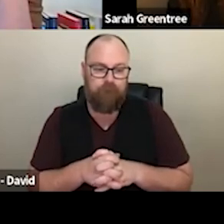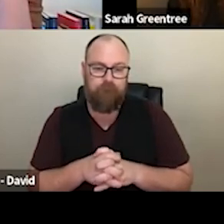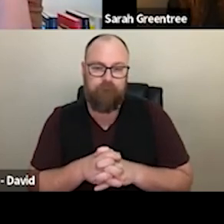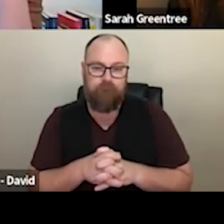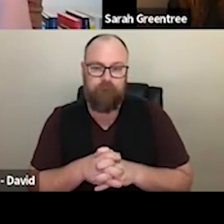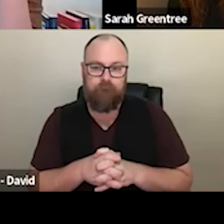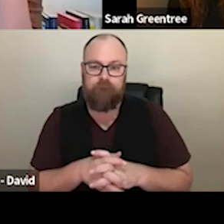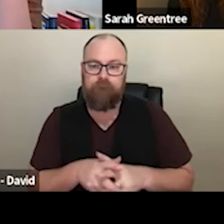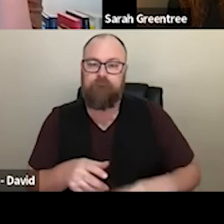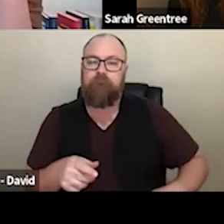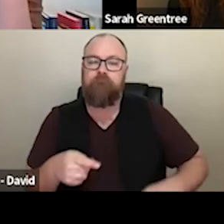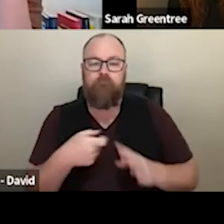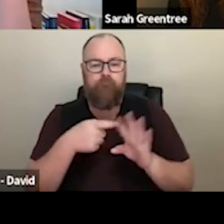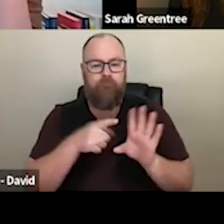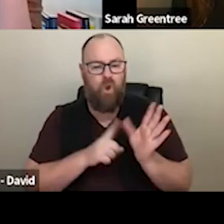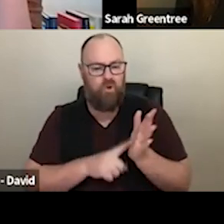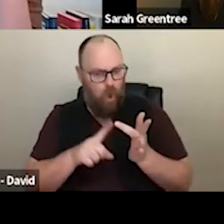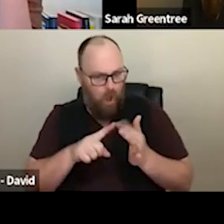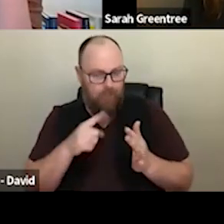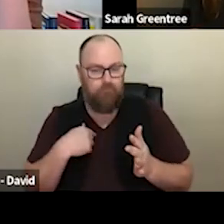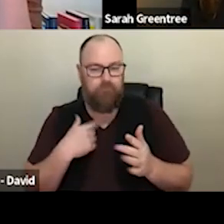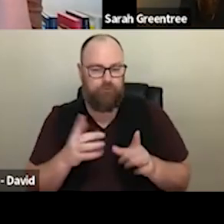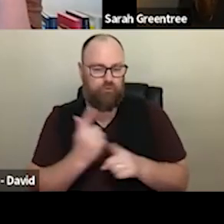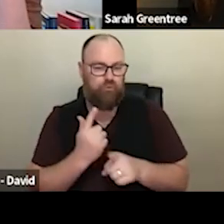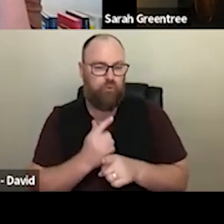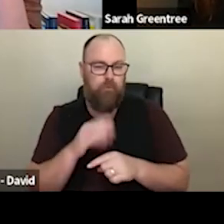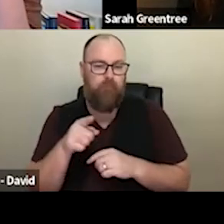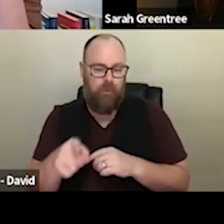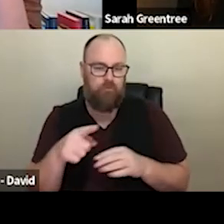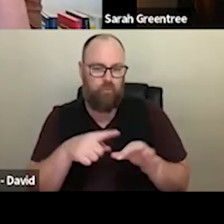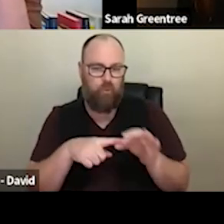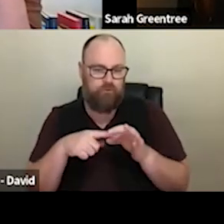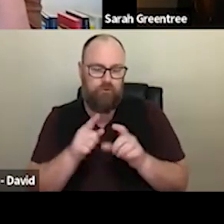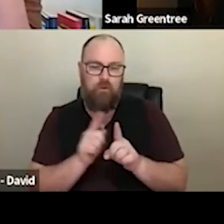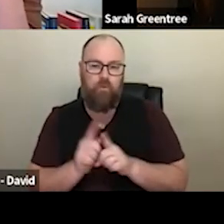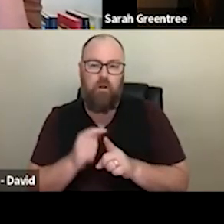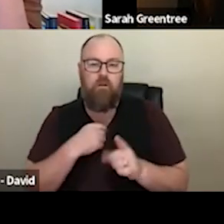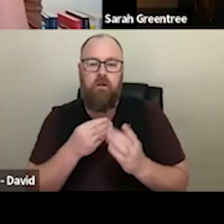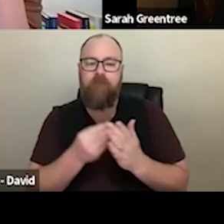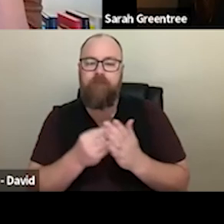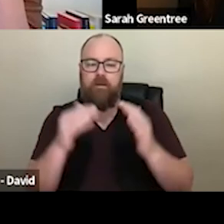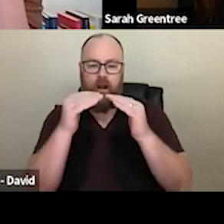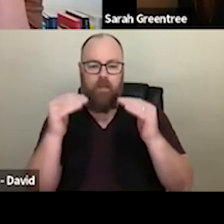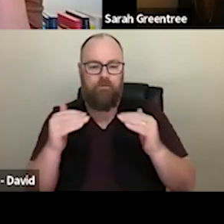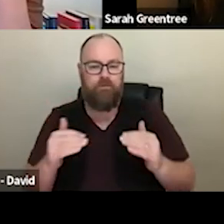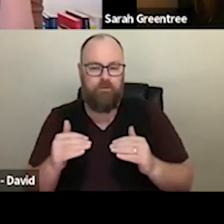I think, Kylie, we've sort of talked talked around that question, too, which is about the funding levels to apply for through. question as well, be sort of funding levels to apply for if your